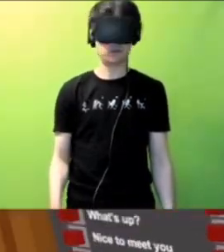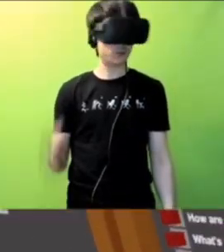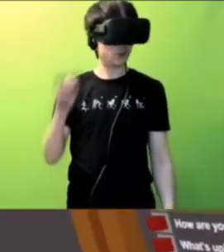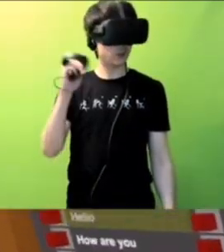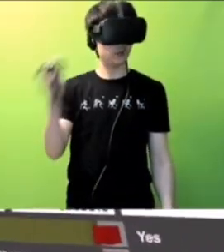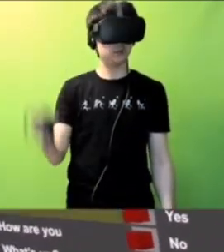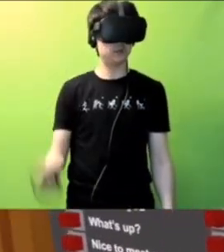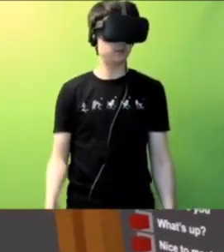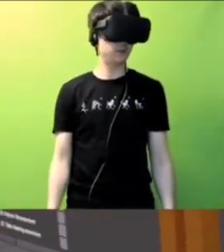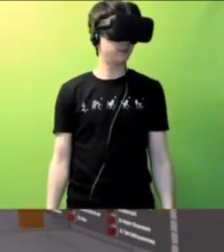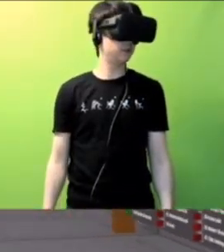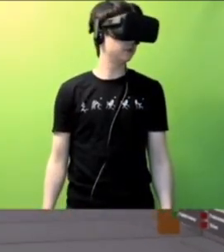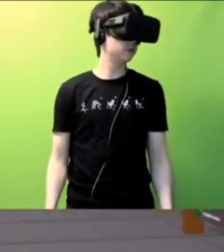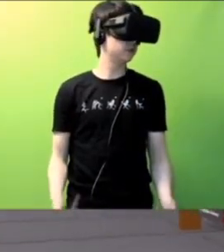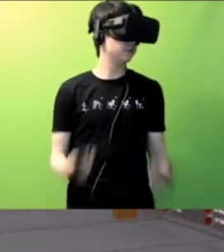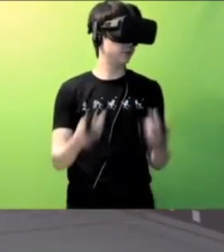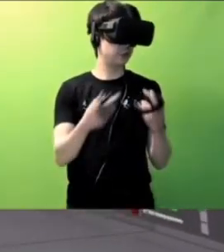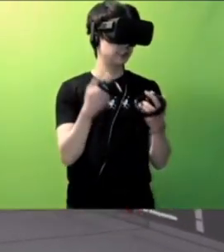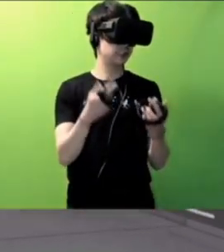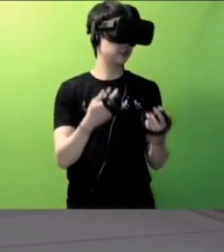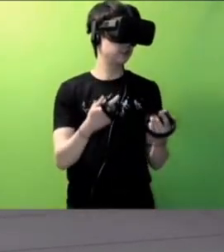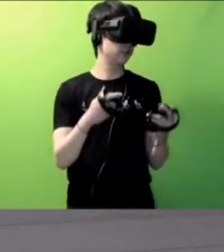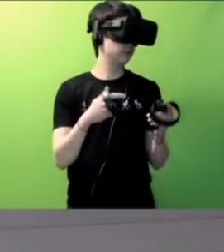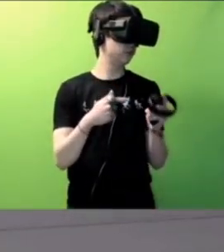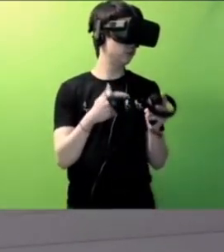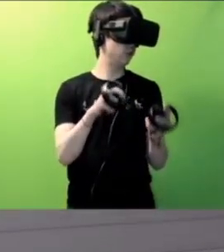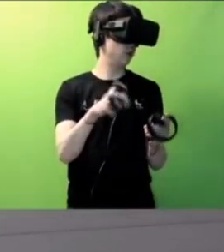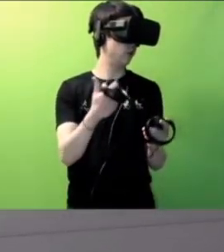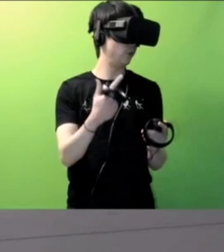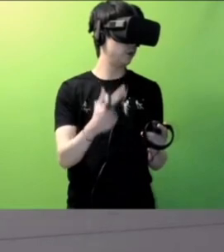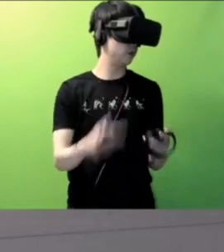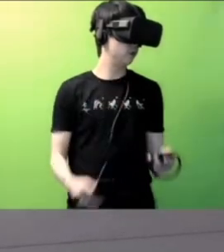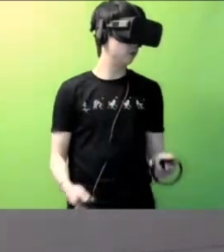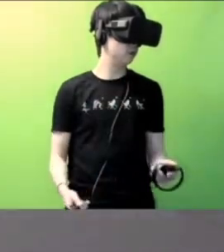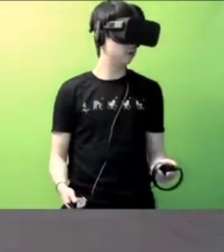Hello Pretty easy. Let's pick another one